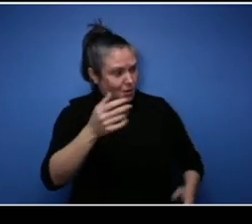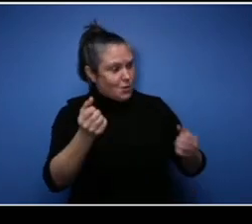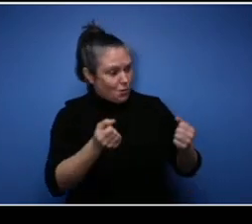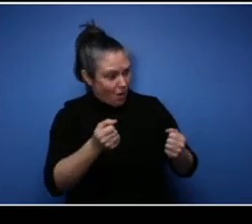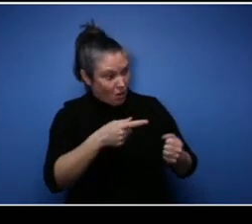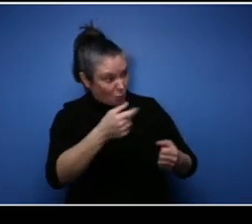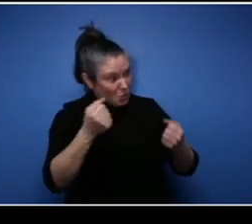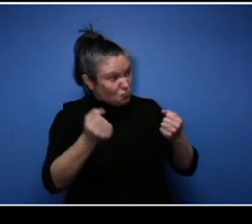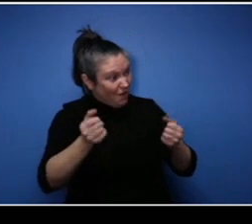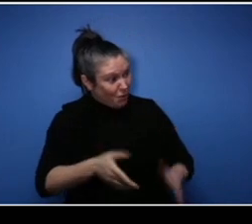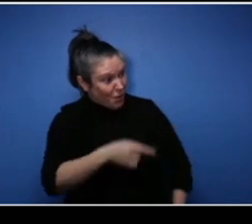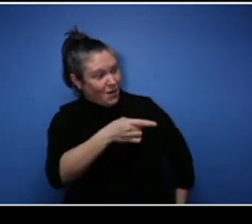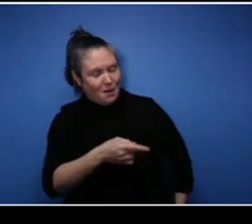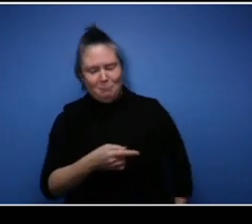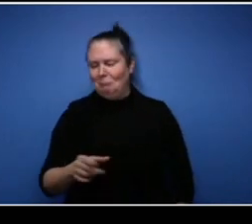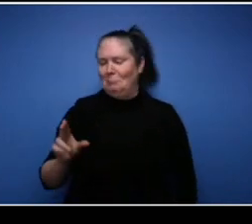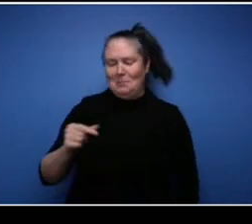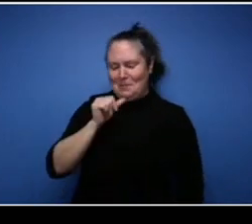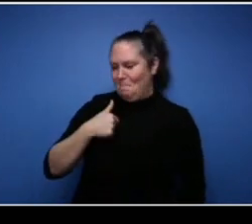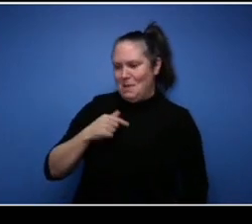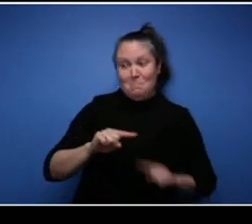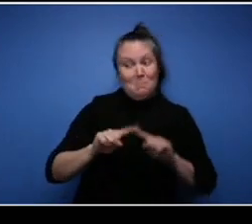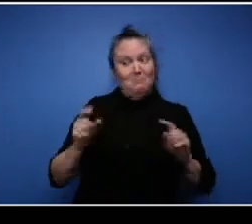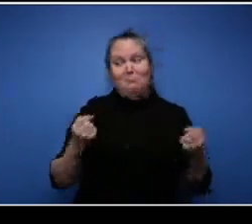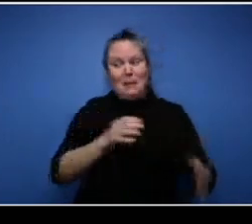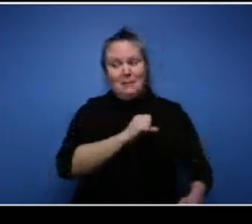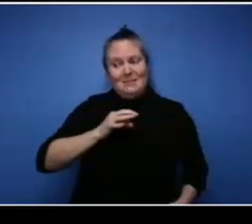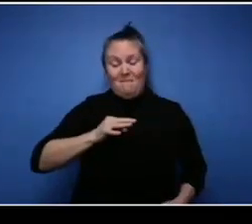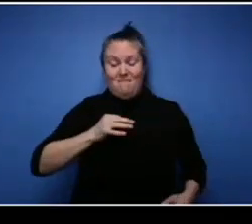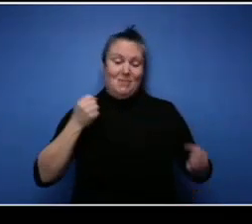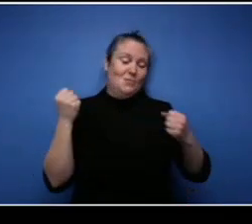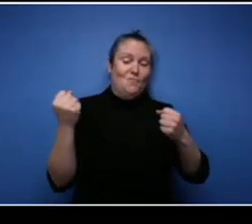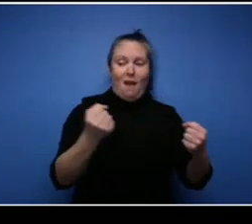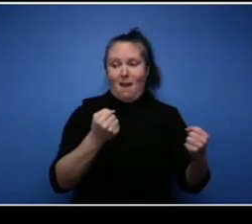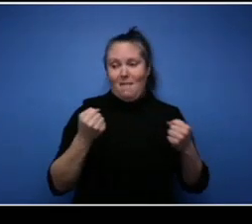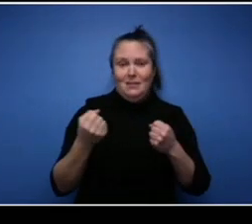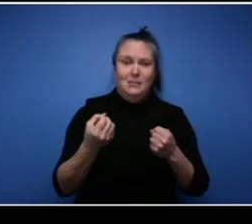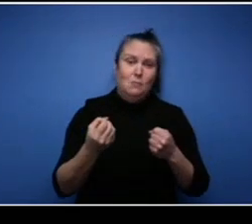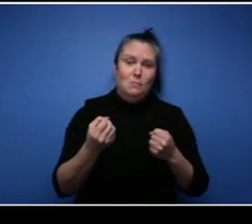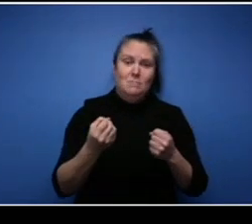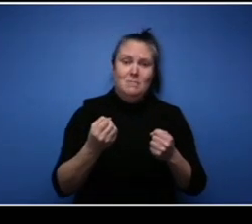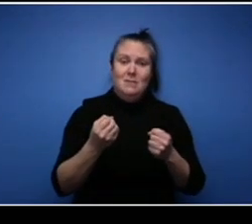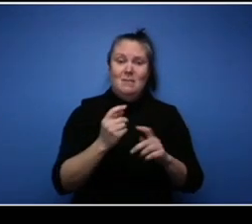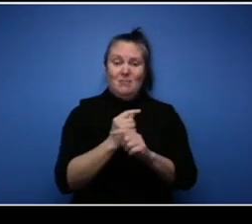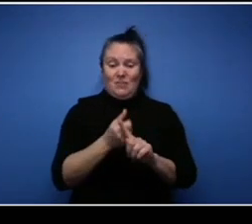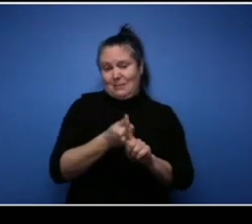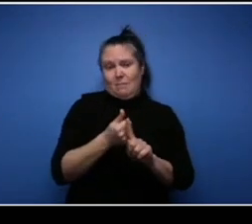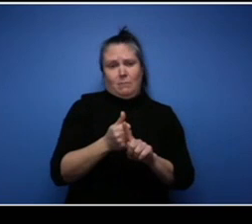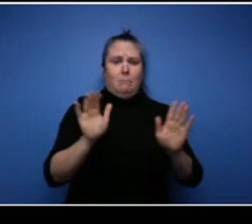we're out there so it's great advertisement. You know I have a link with CIBC is a great